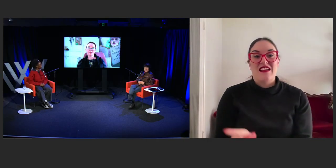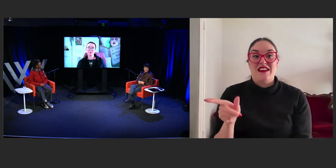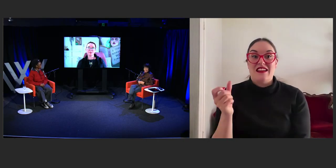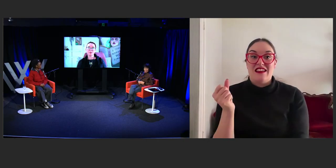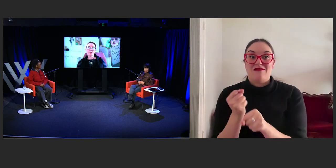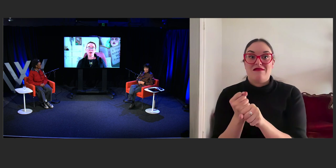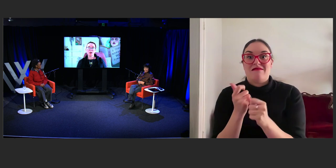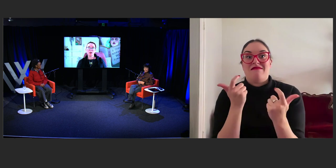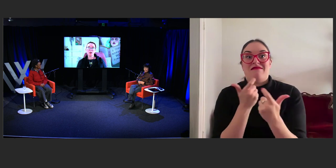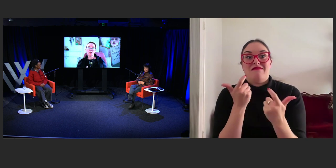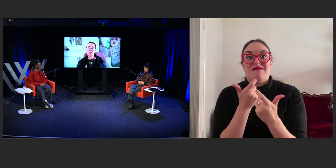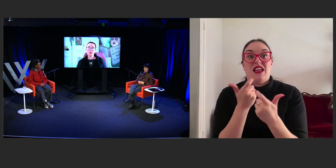Seeing community?